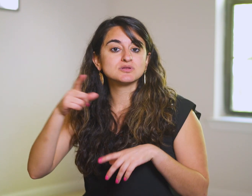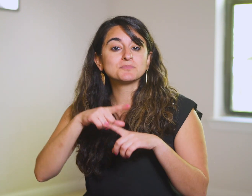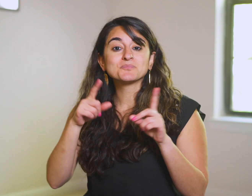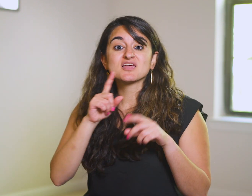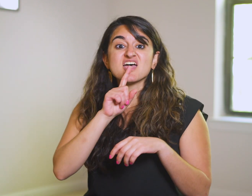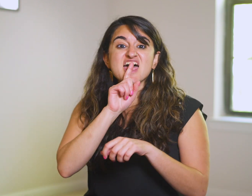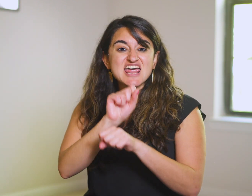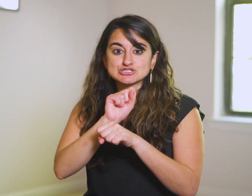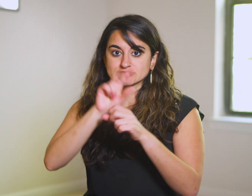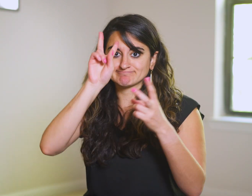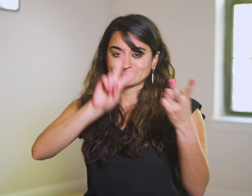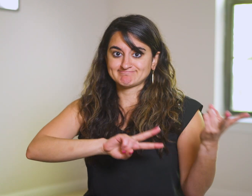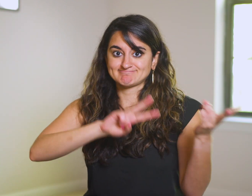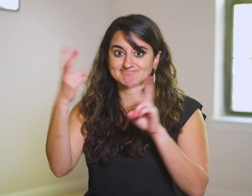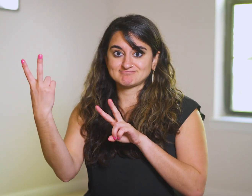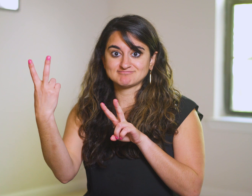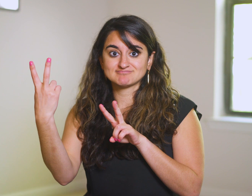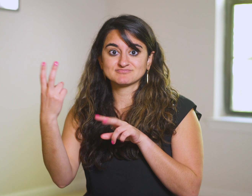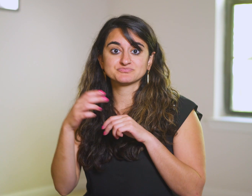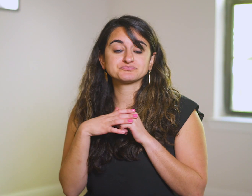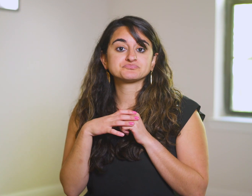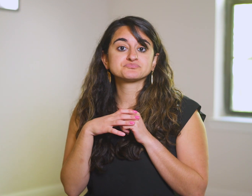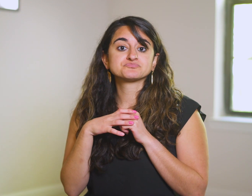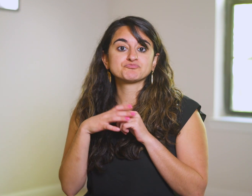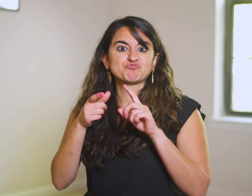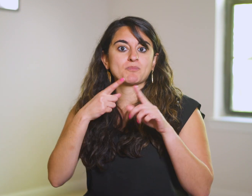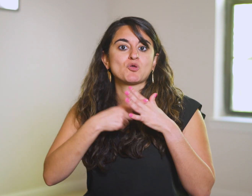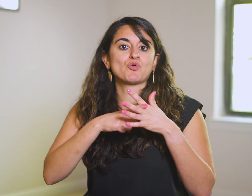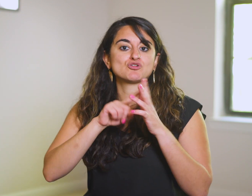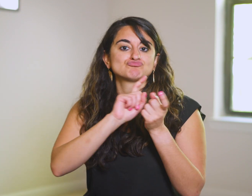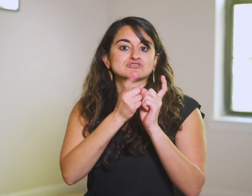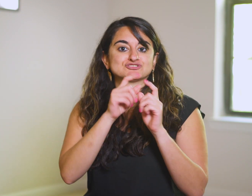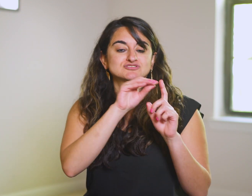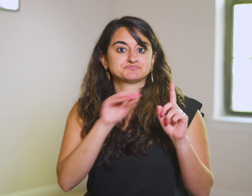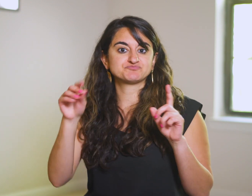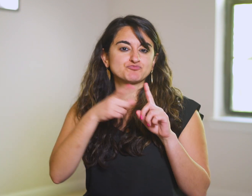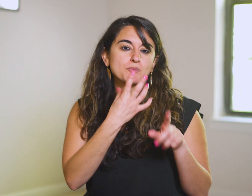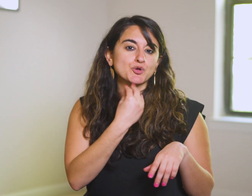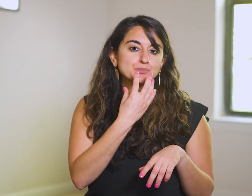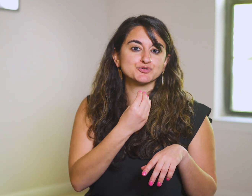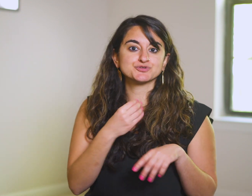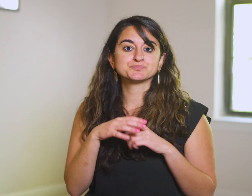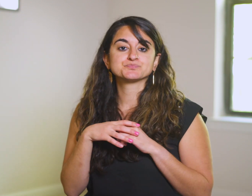but this is actually a misunderstanding from the original translation.